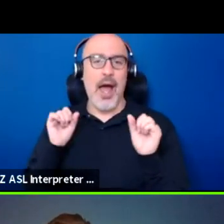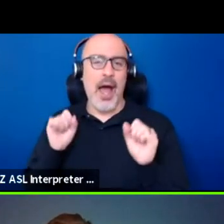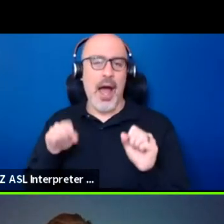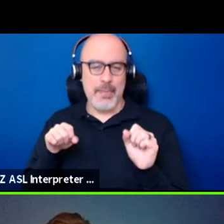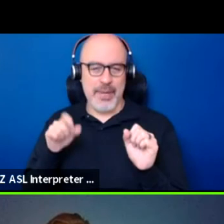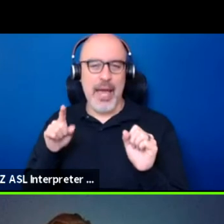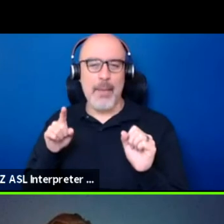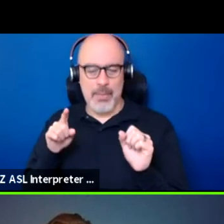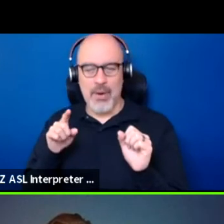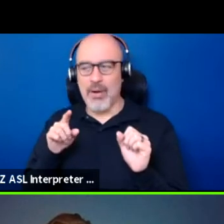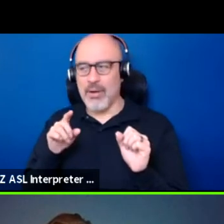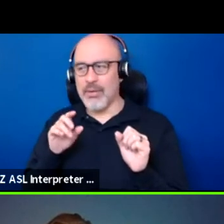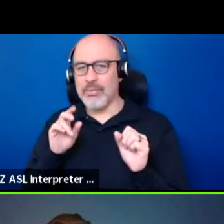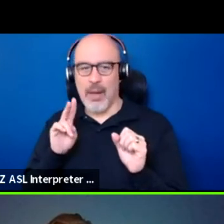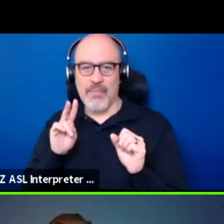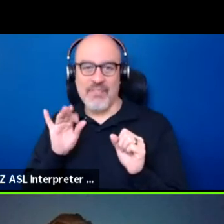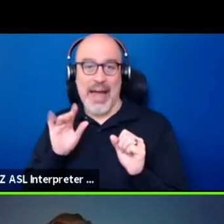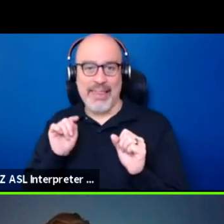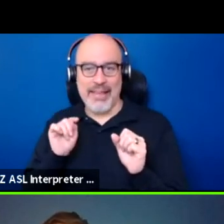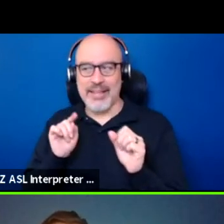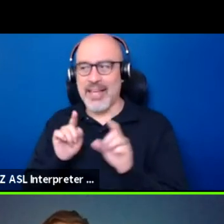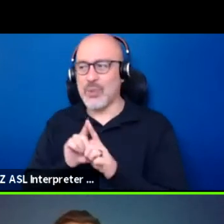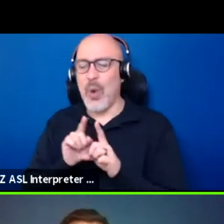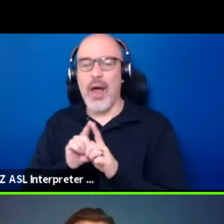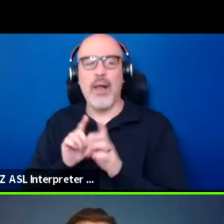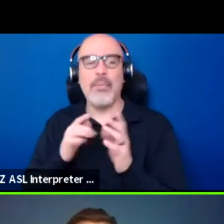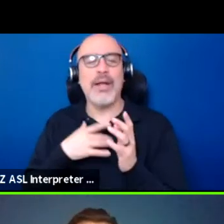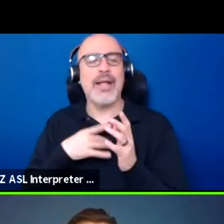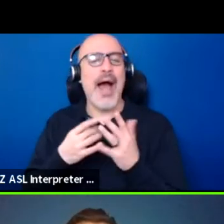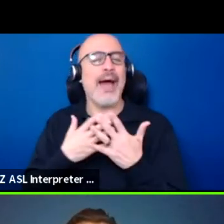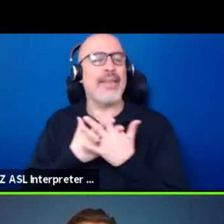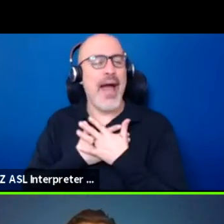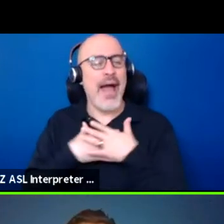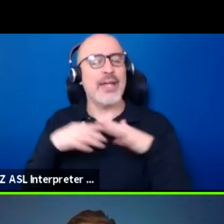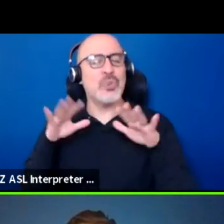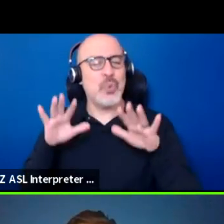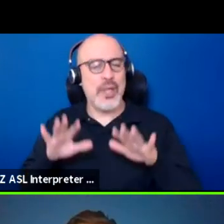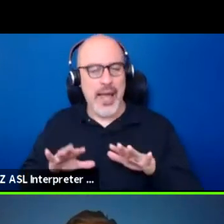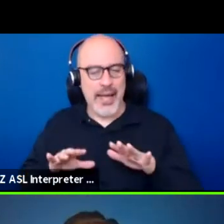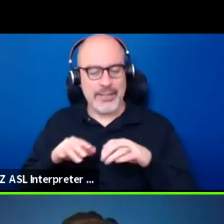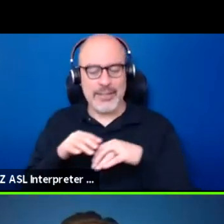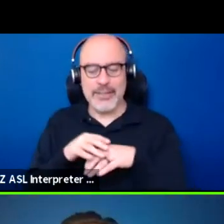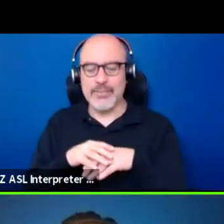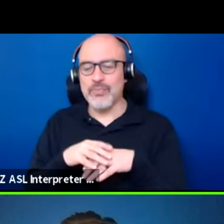and I just don't want to have to do it, you know, I'd like to relax. And so I think that more than anything,